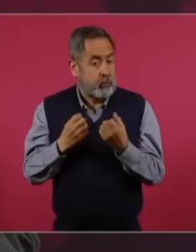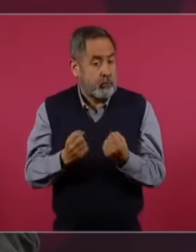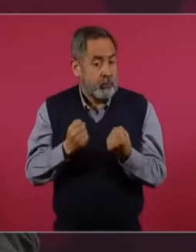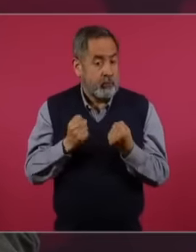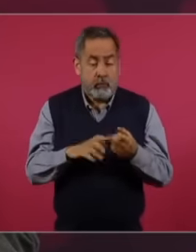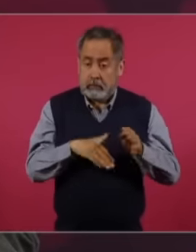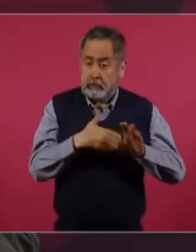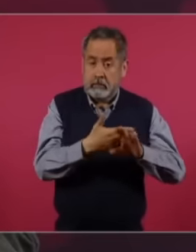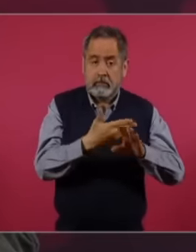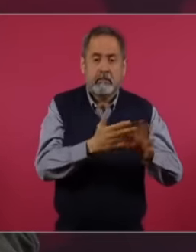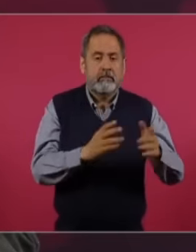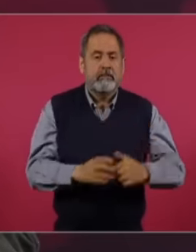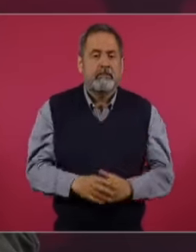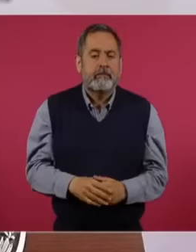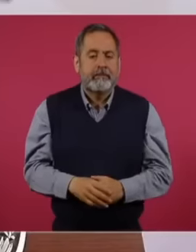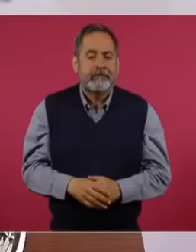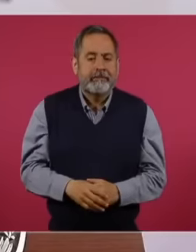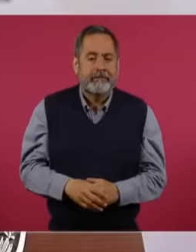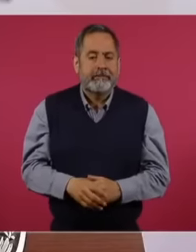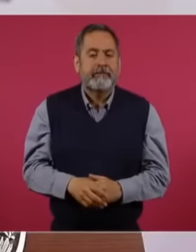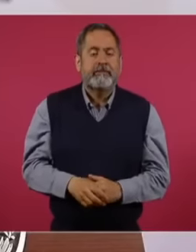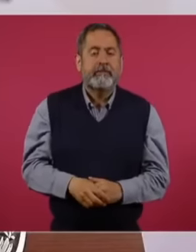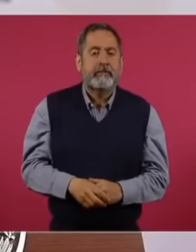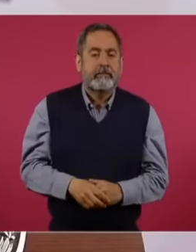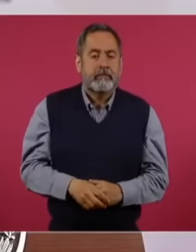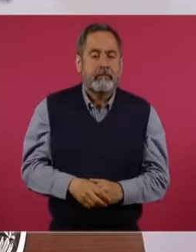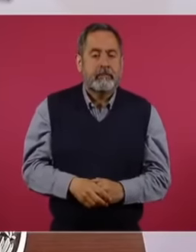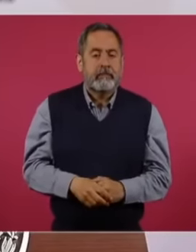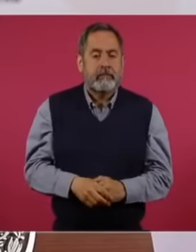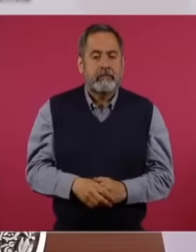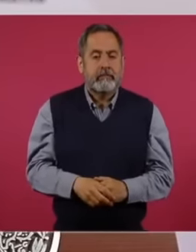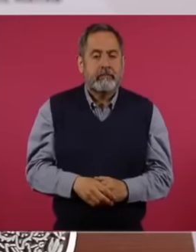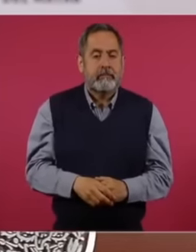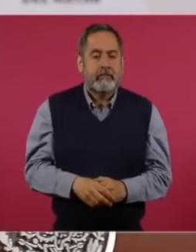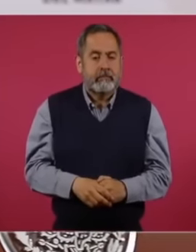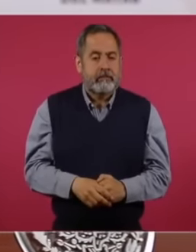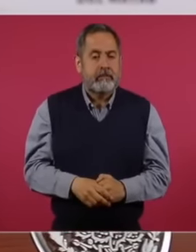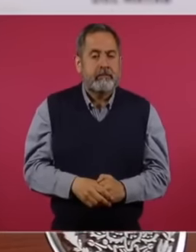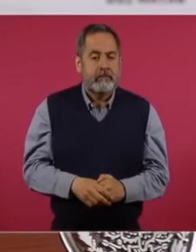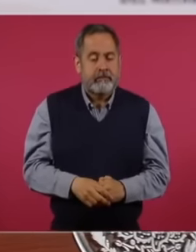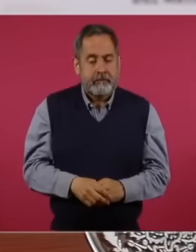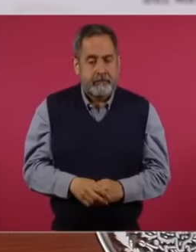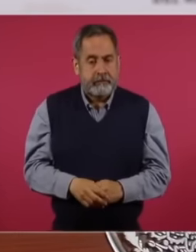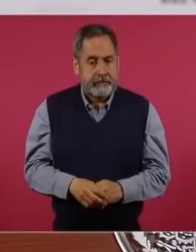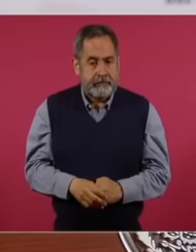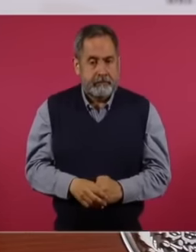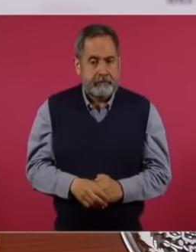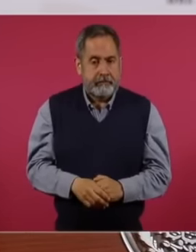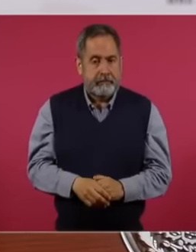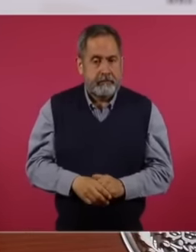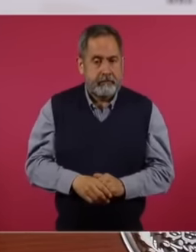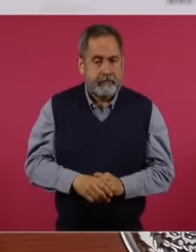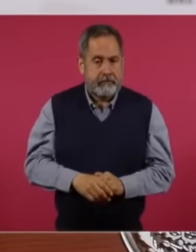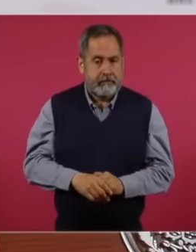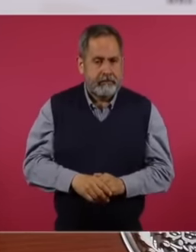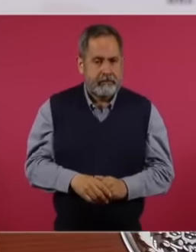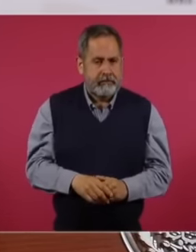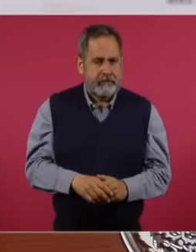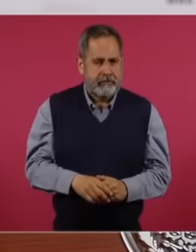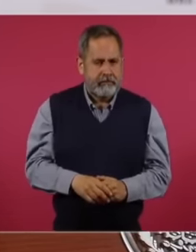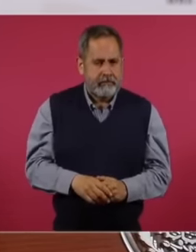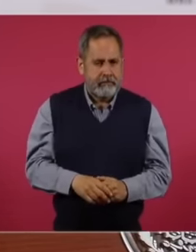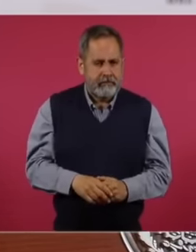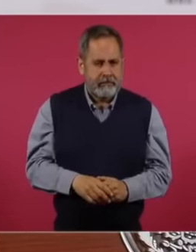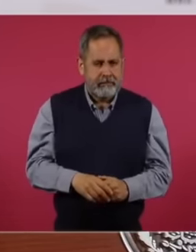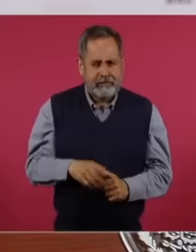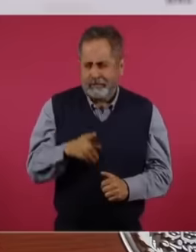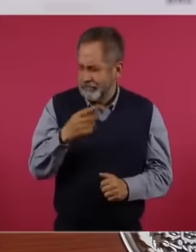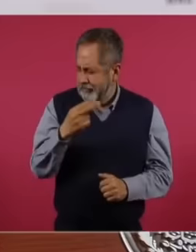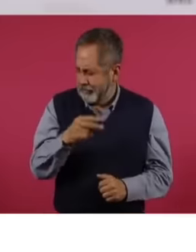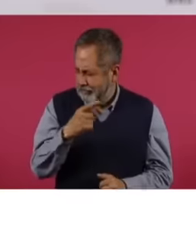this Prime Minister of Portugal then told me that his father